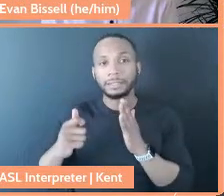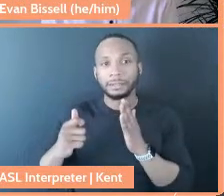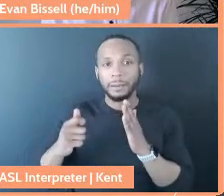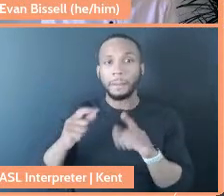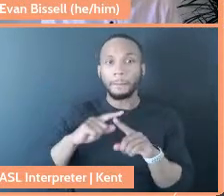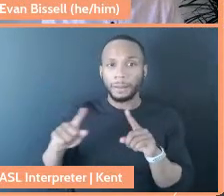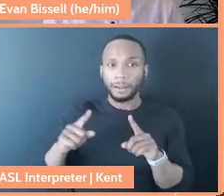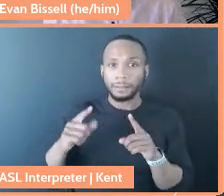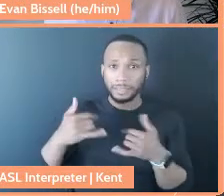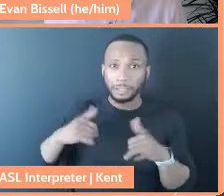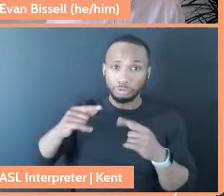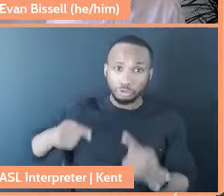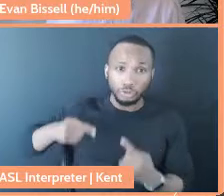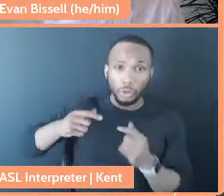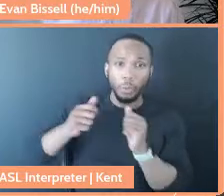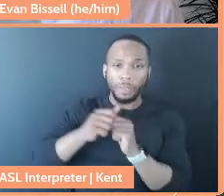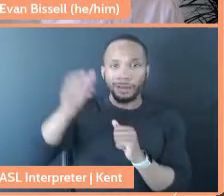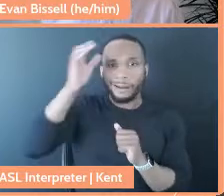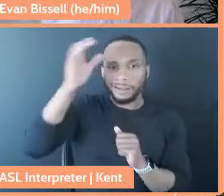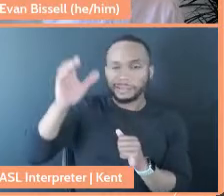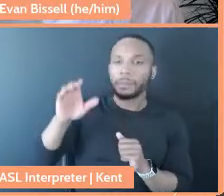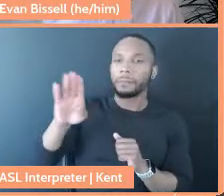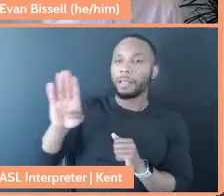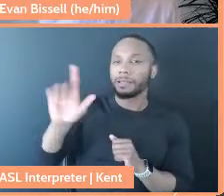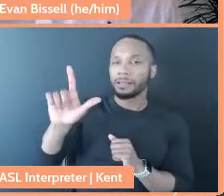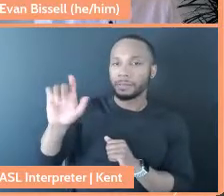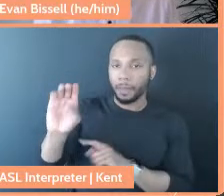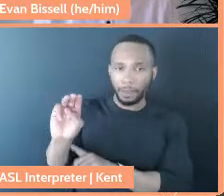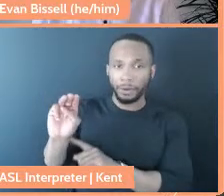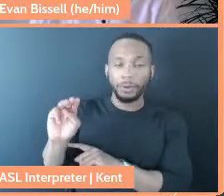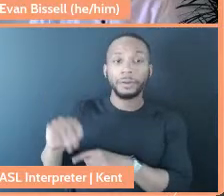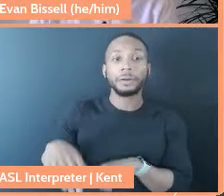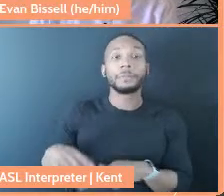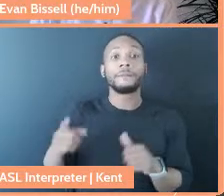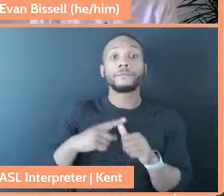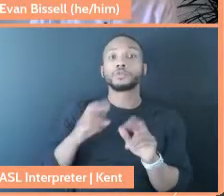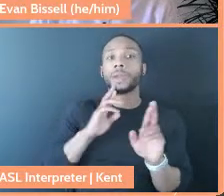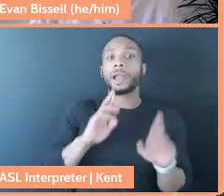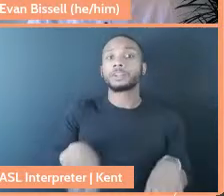with the concept of Black Lives Matter. My first reaction was to say, "Really?